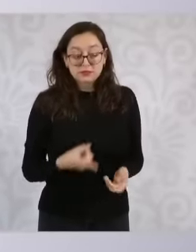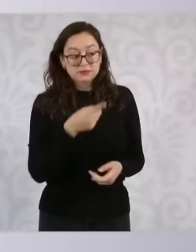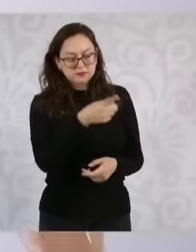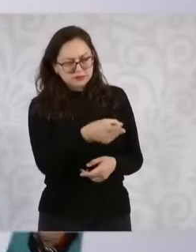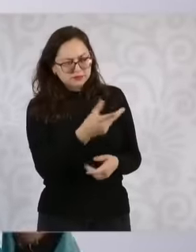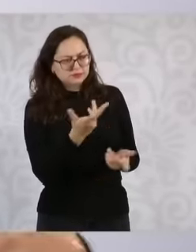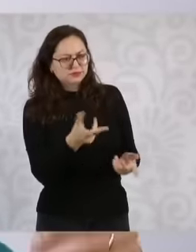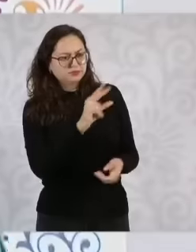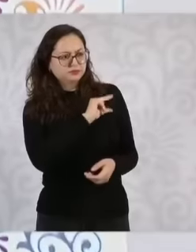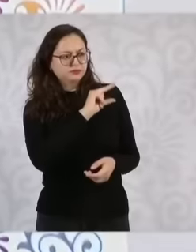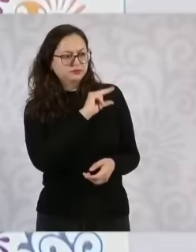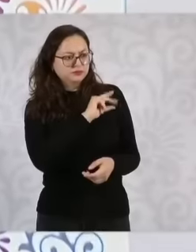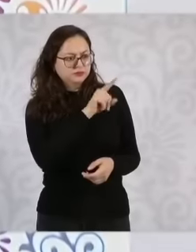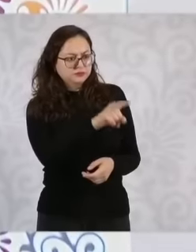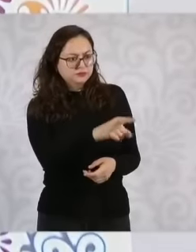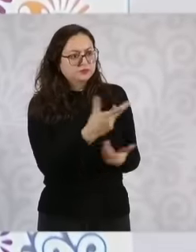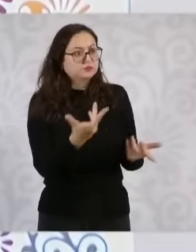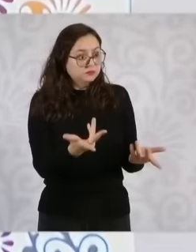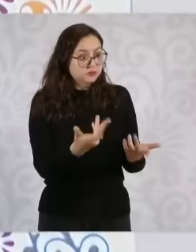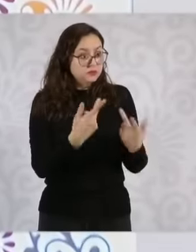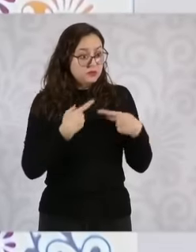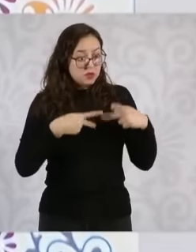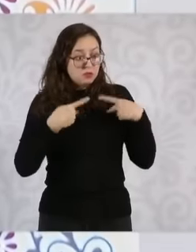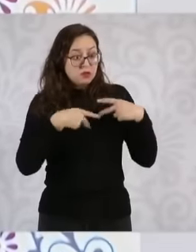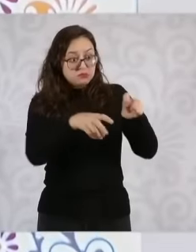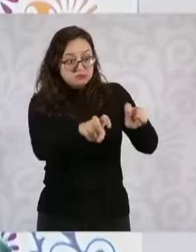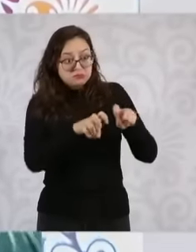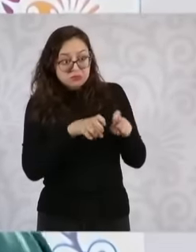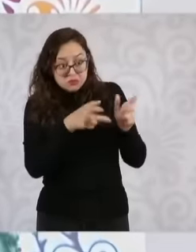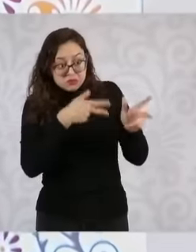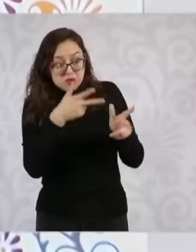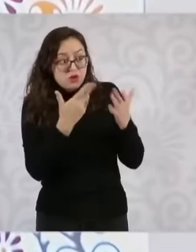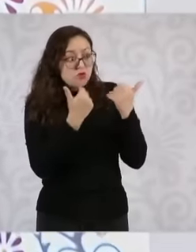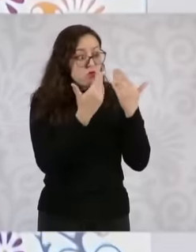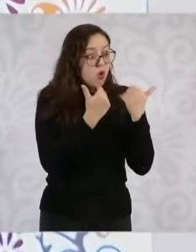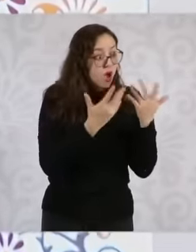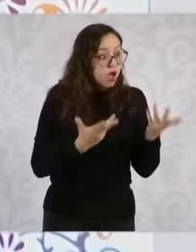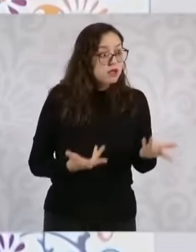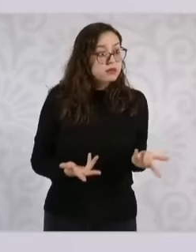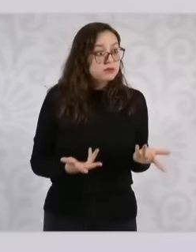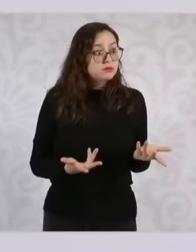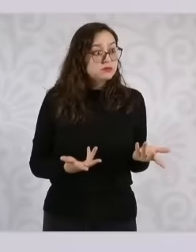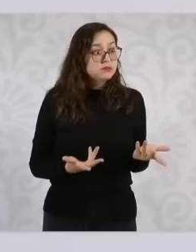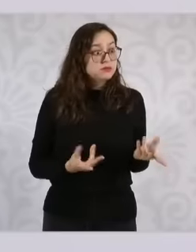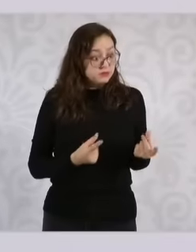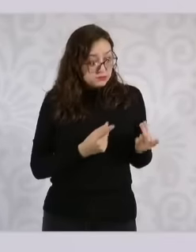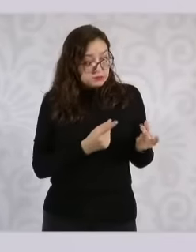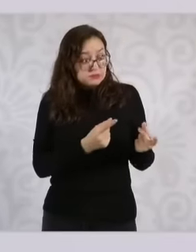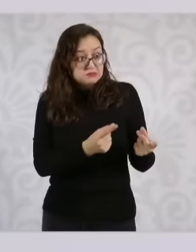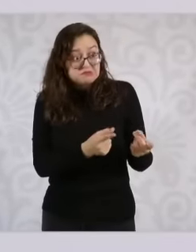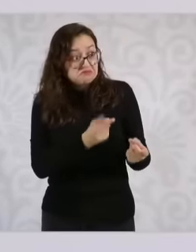transport The state can develop it because it will be established in the Constitution. So